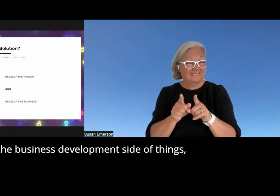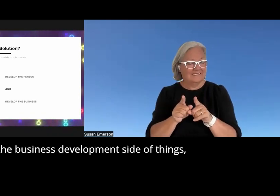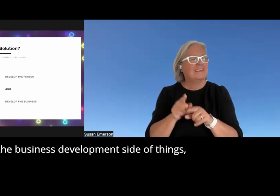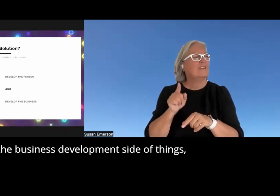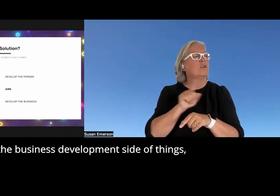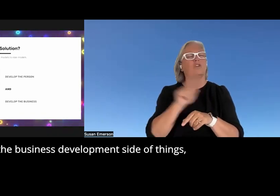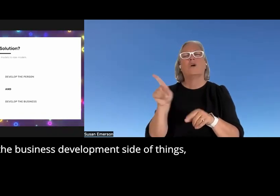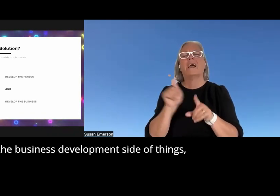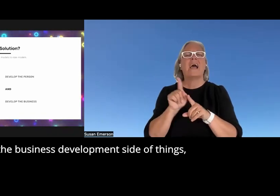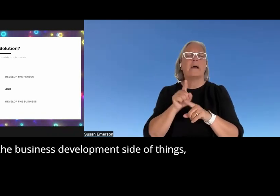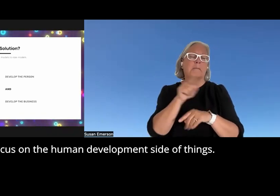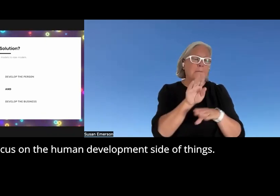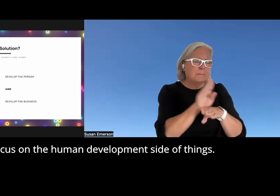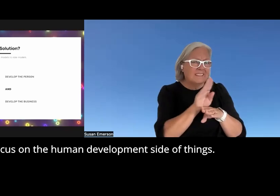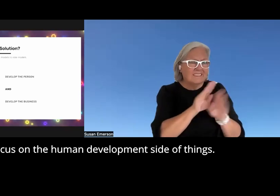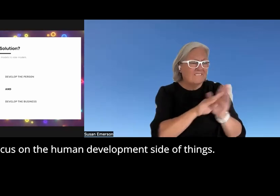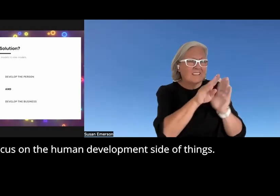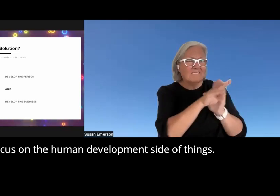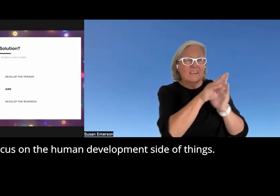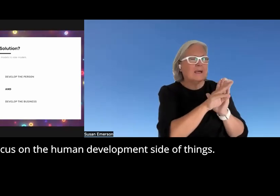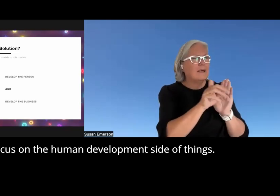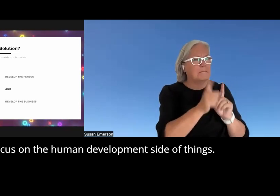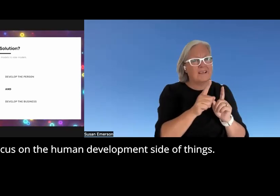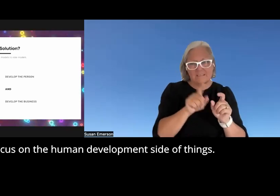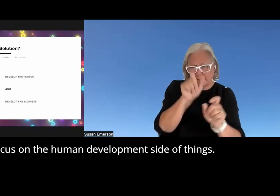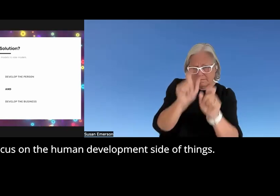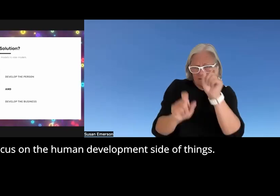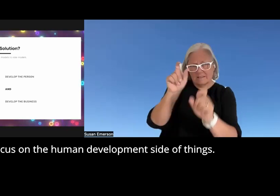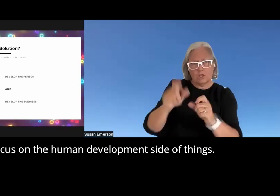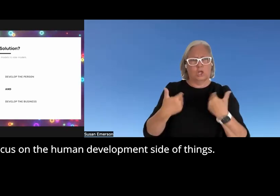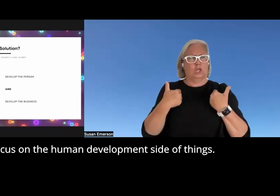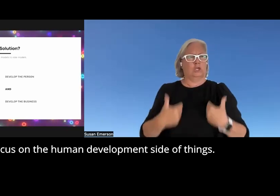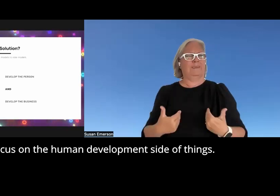business development side of things we also focus on the human development side of things